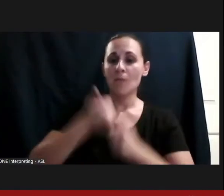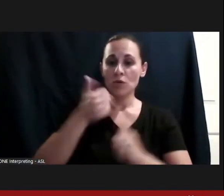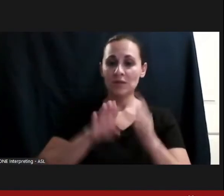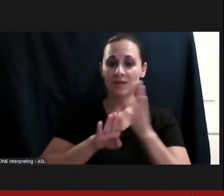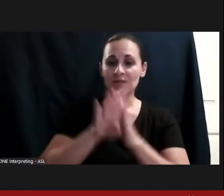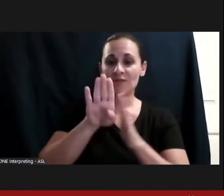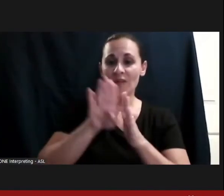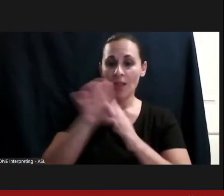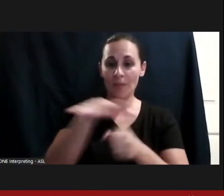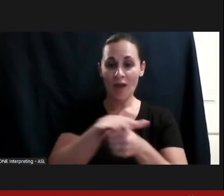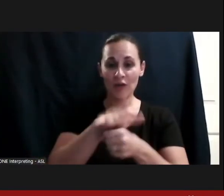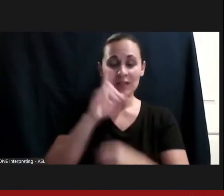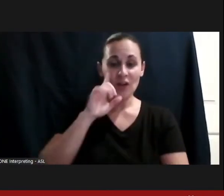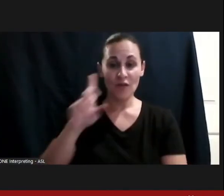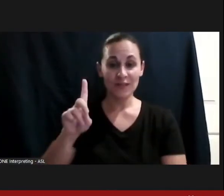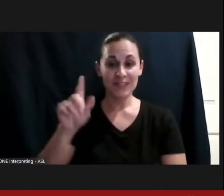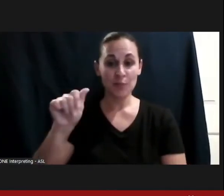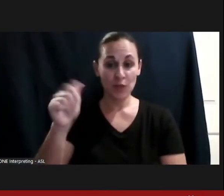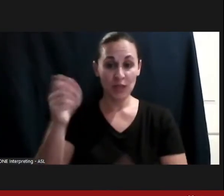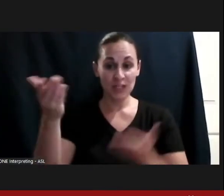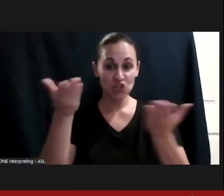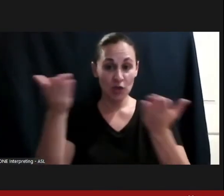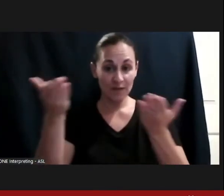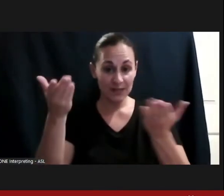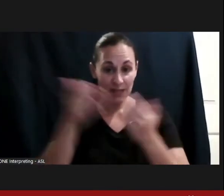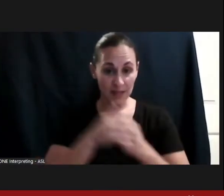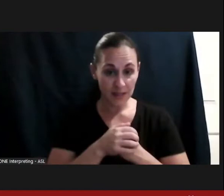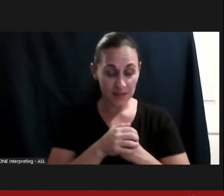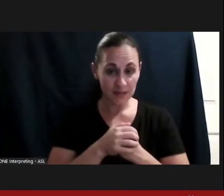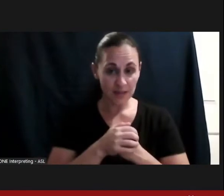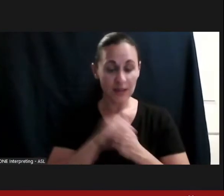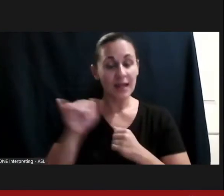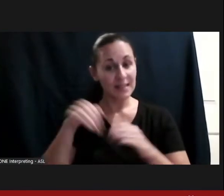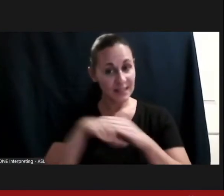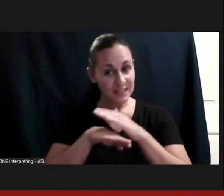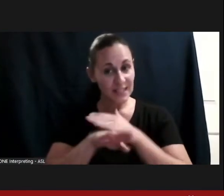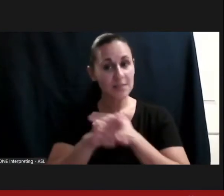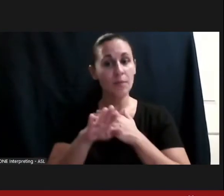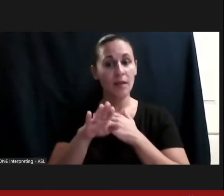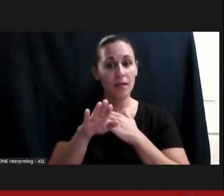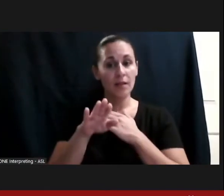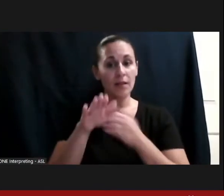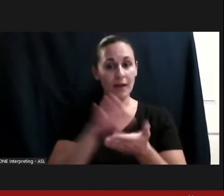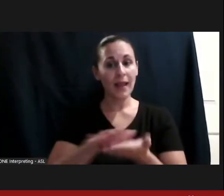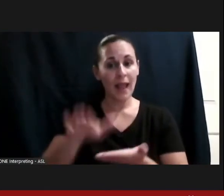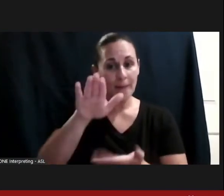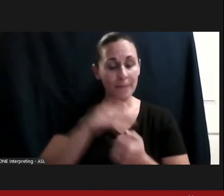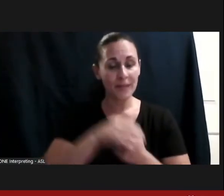student services, it's a very accessible campus, the disability community is very visible there,